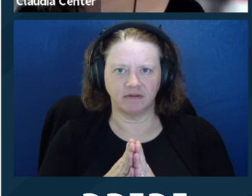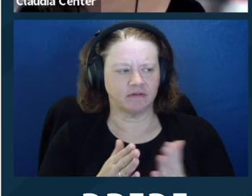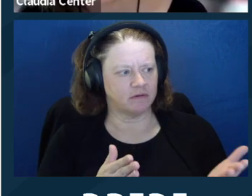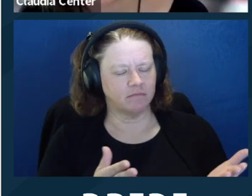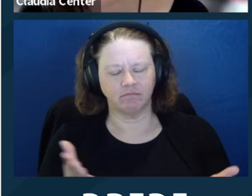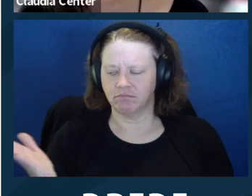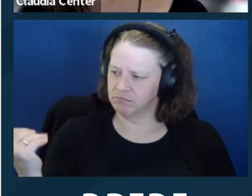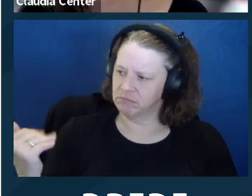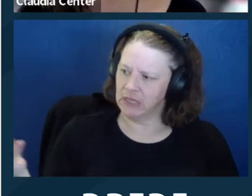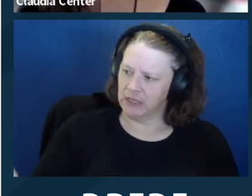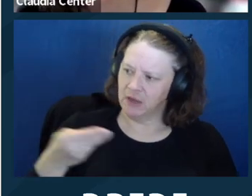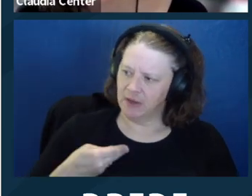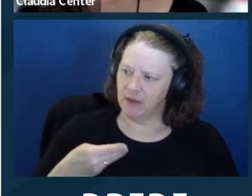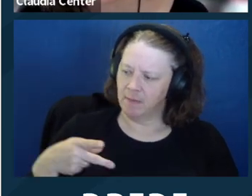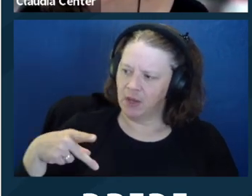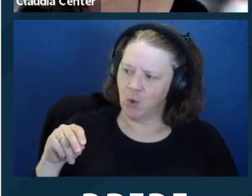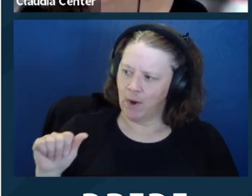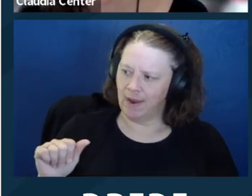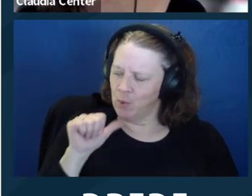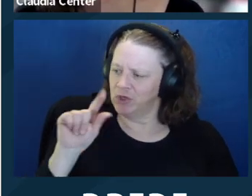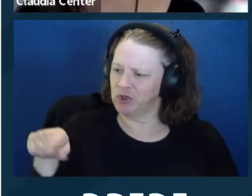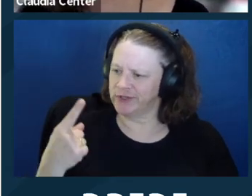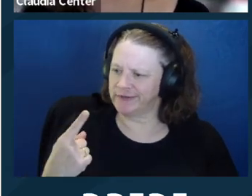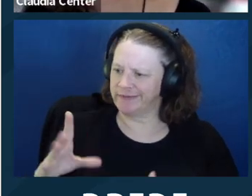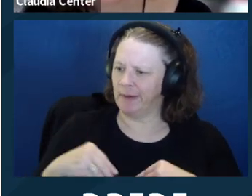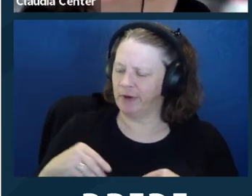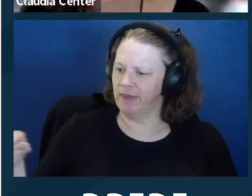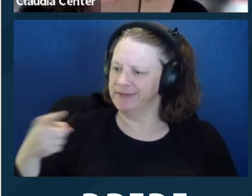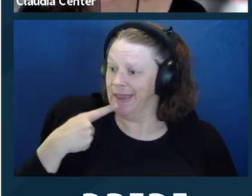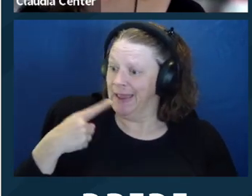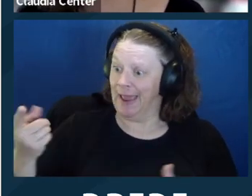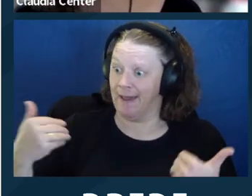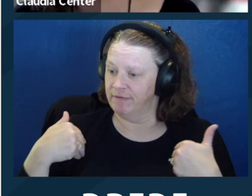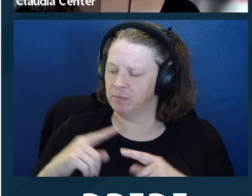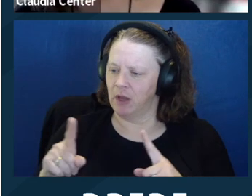if they were asking that some action be taken, I would definitely want to see the power of